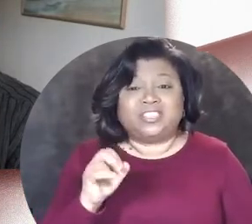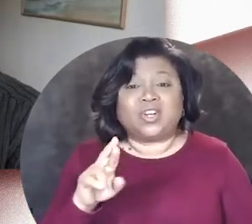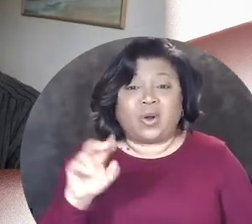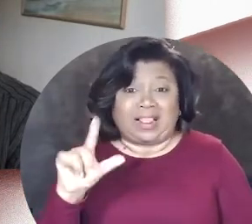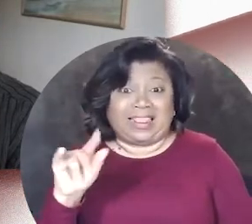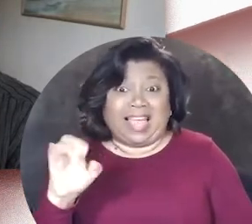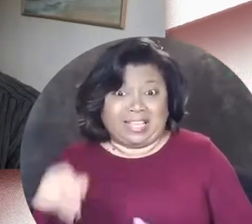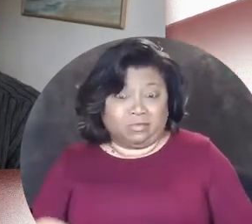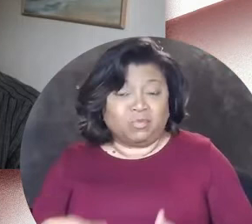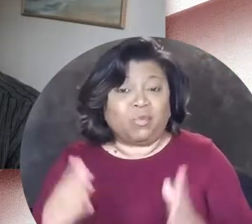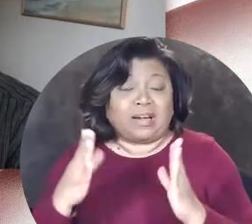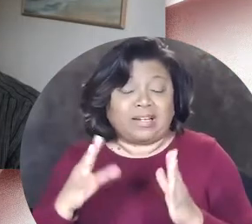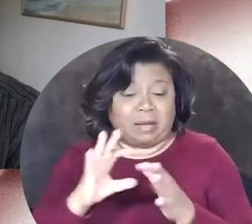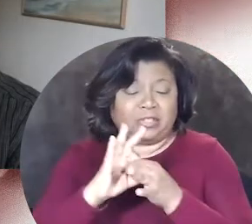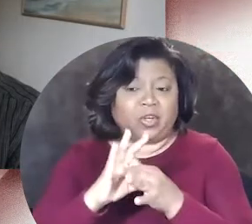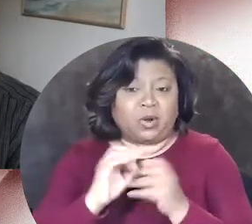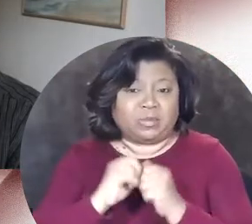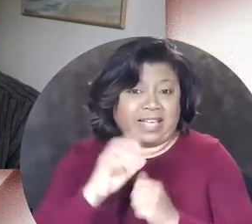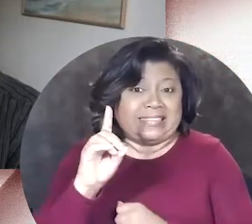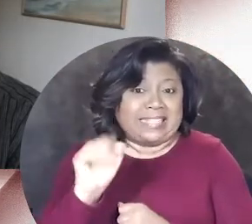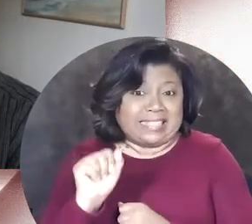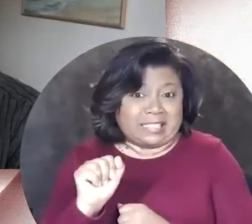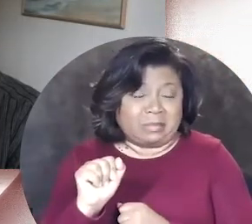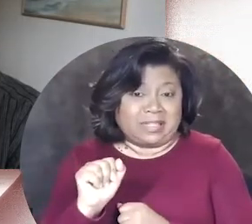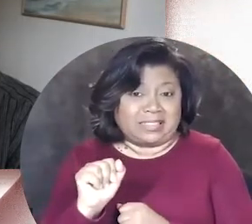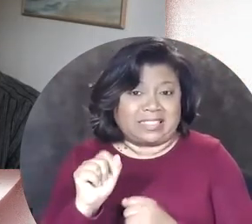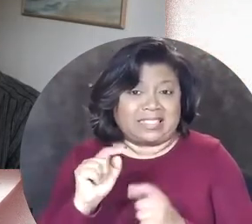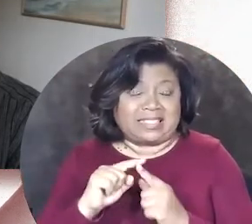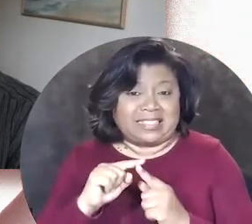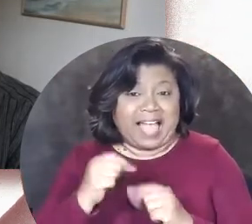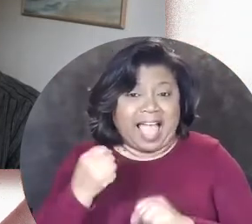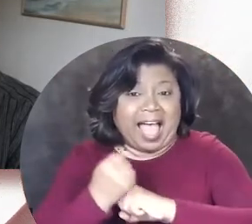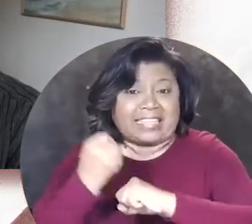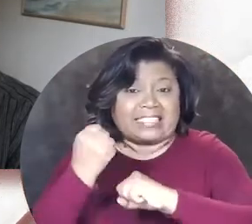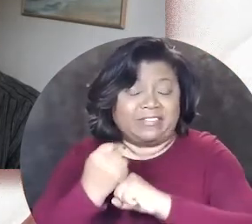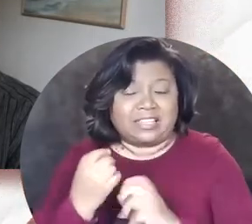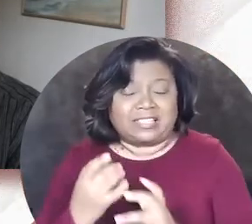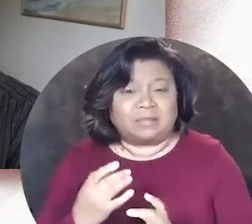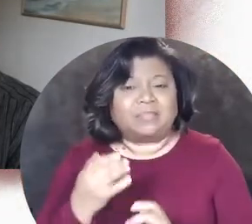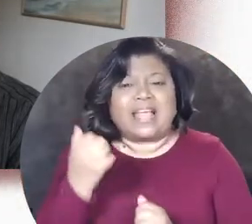that up, in terms of disability activism